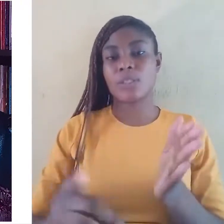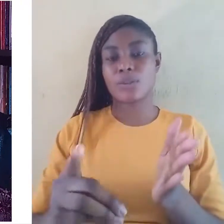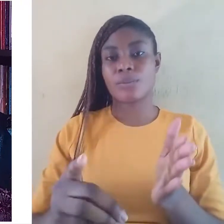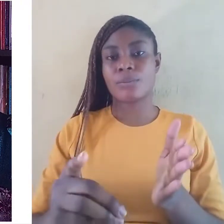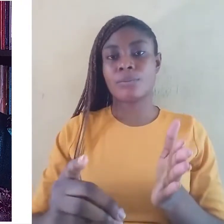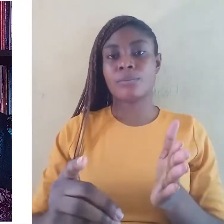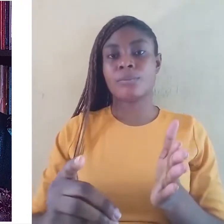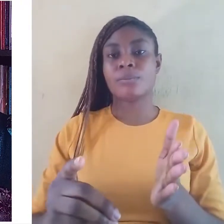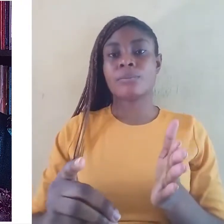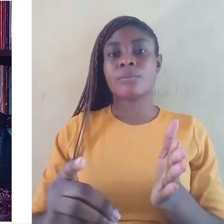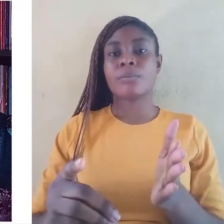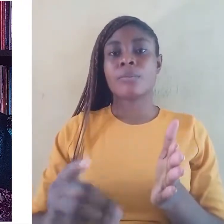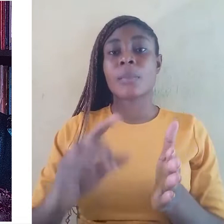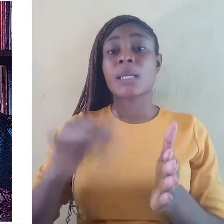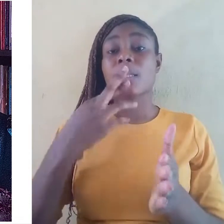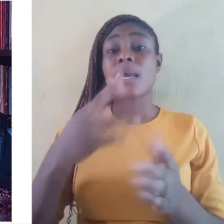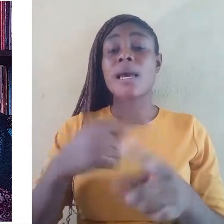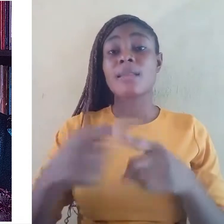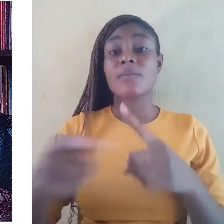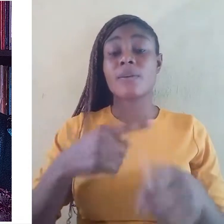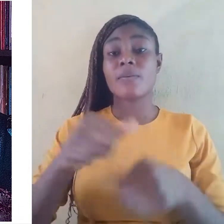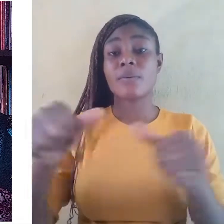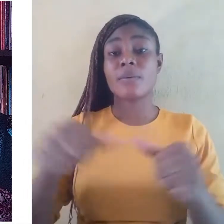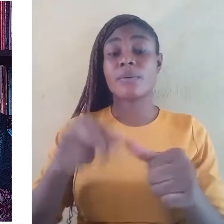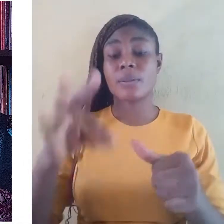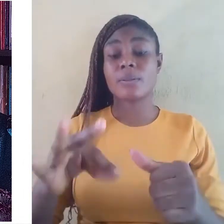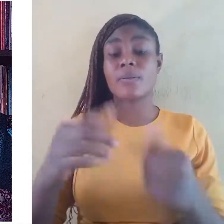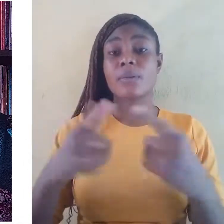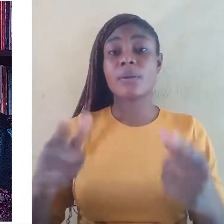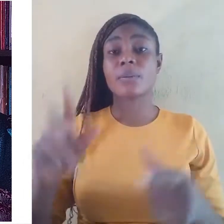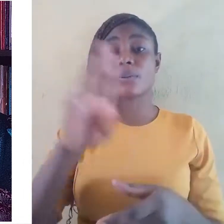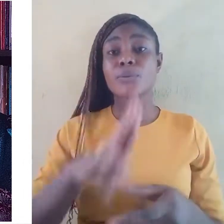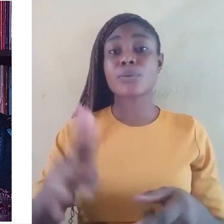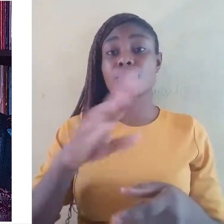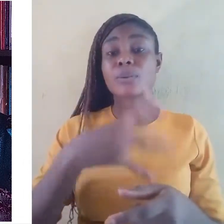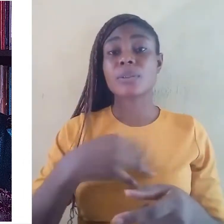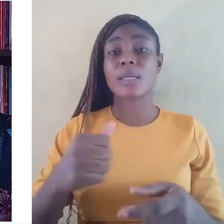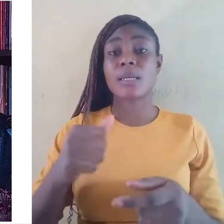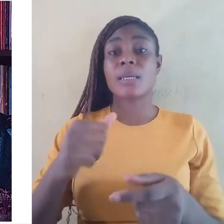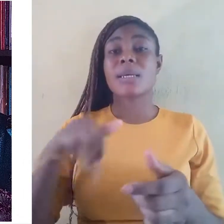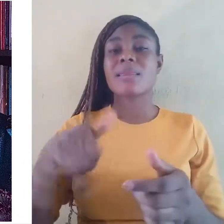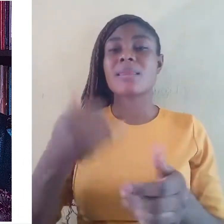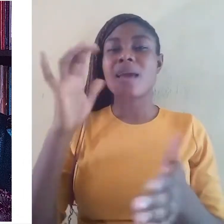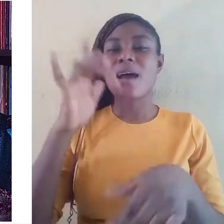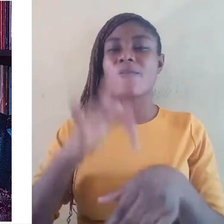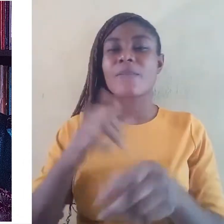There are different categories of languages and they affect each other in the ecology.